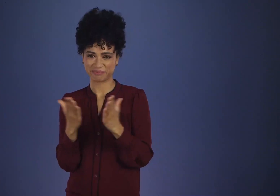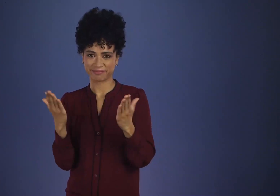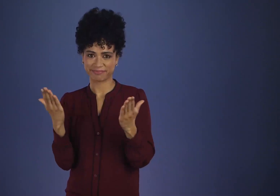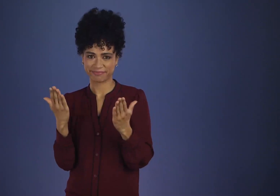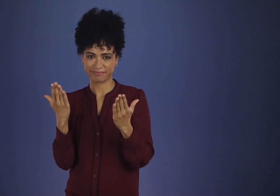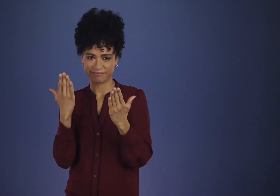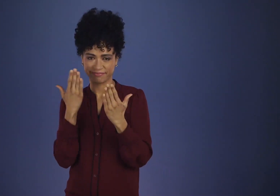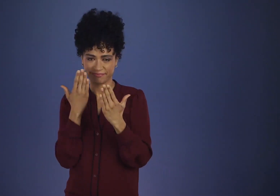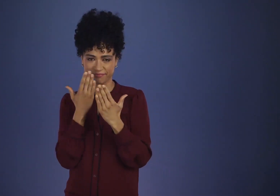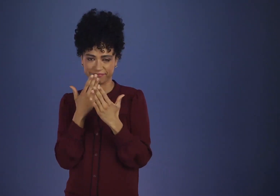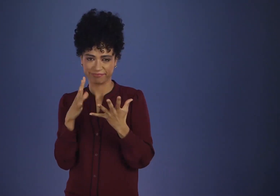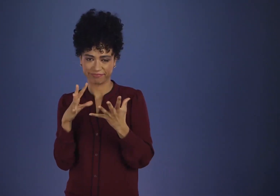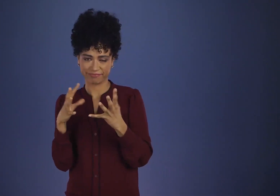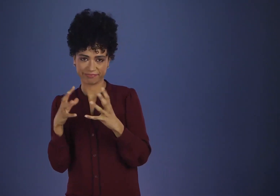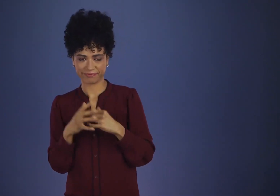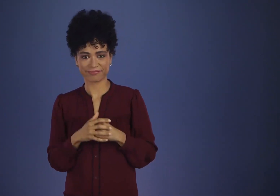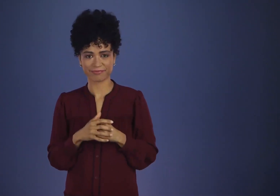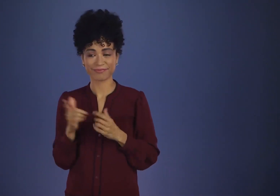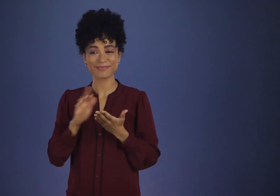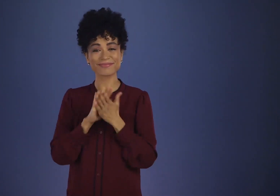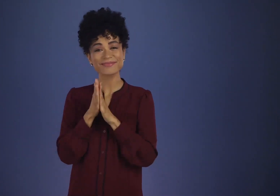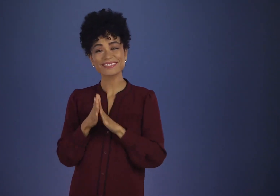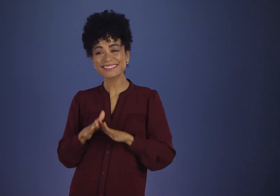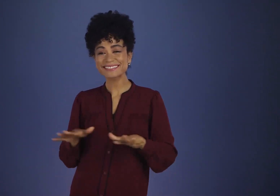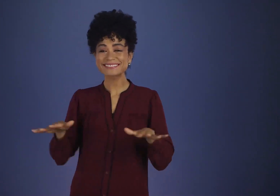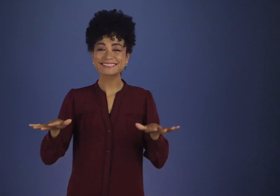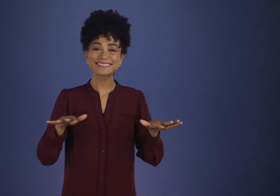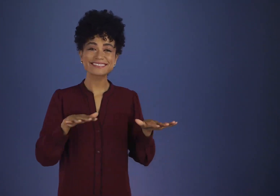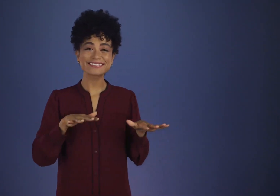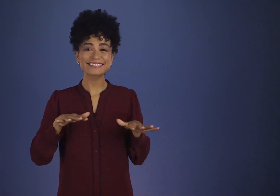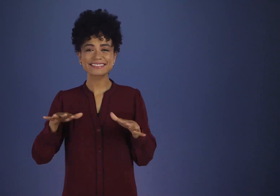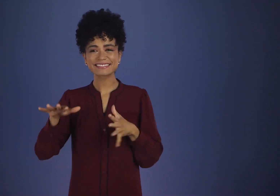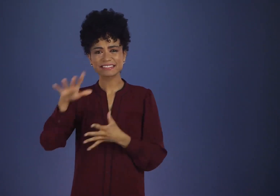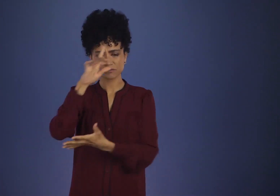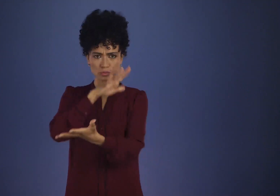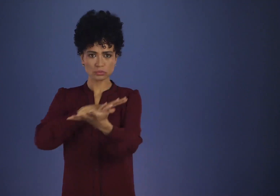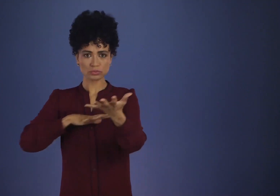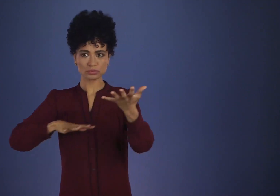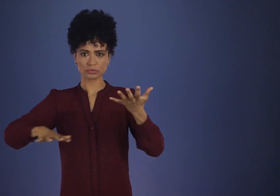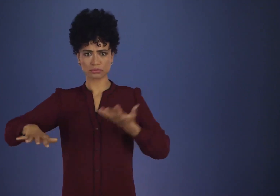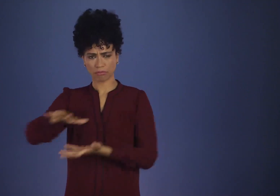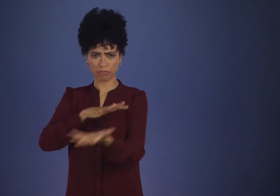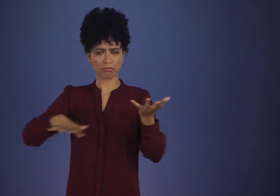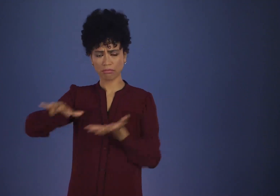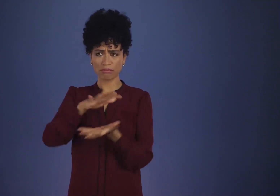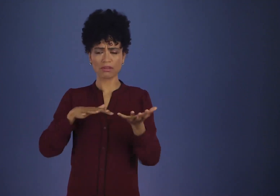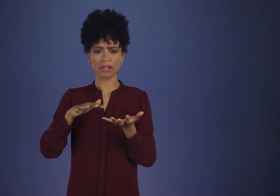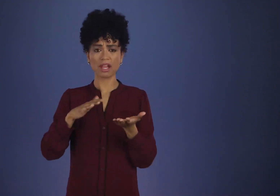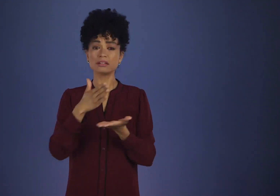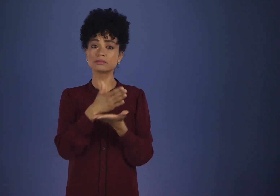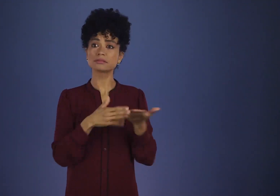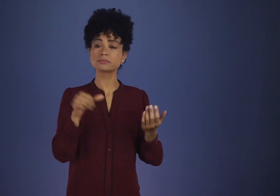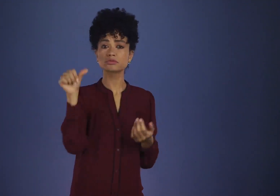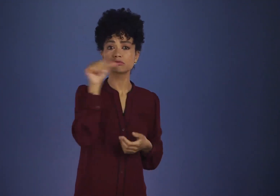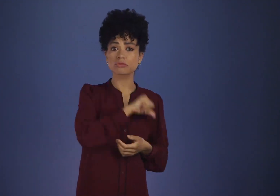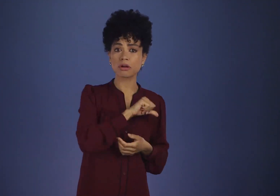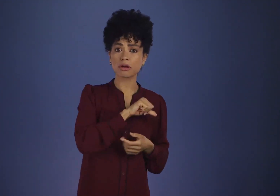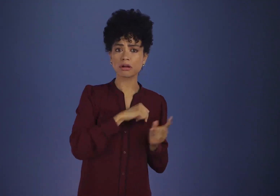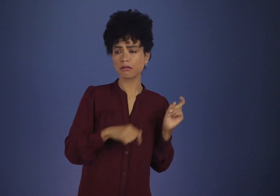Confusion replaced serenity. It was found that some drunks yearned for education, but doubted if they were alcoholics.